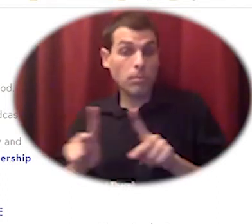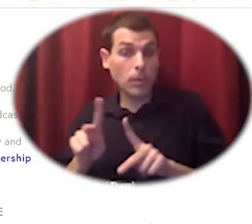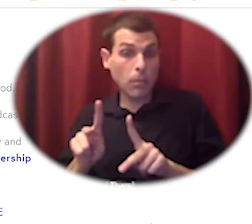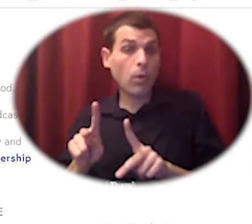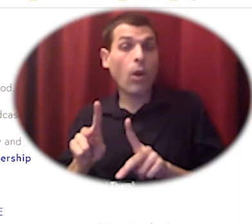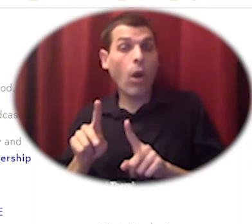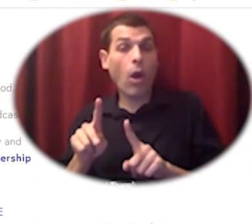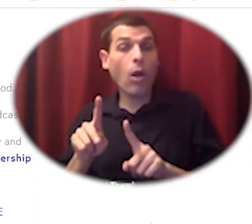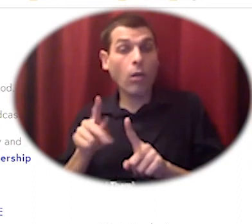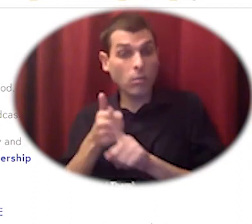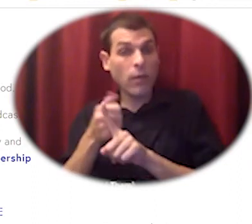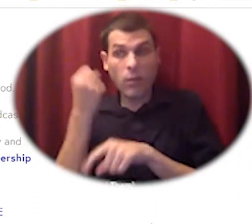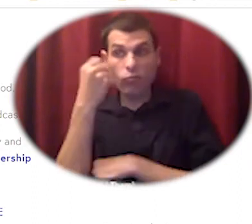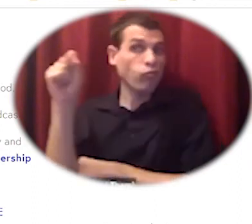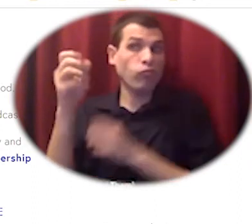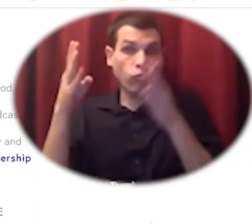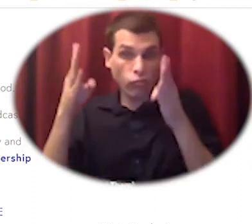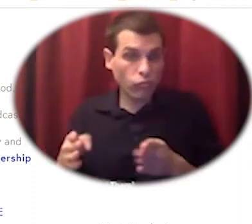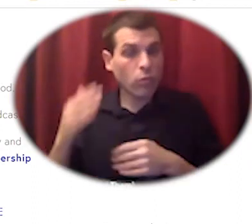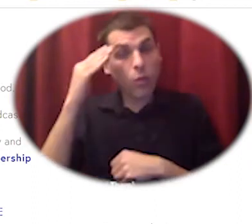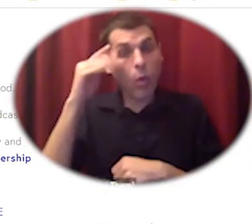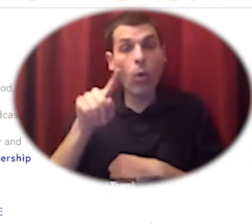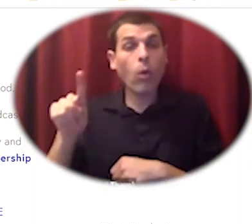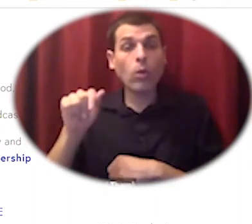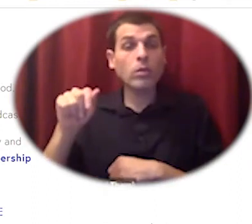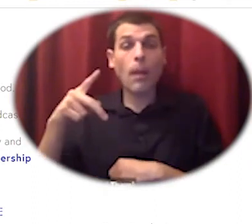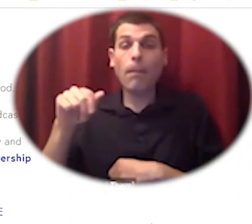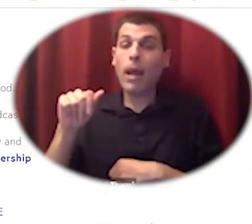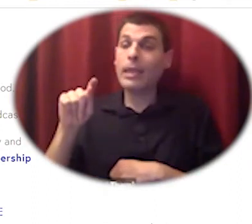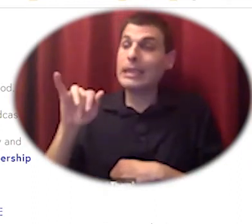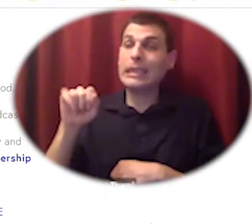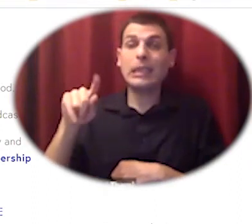you can get it through equal exchange and if you want and back in the day